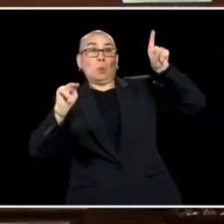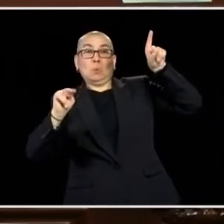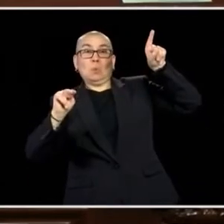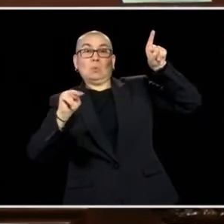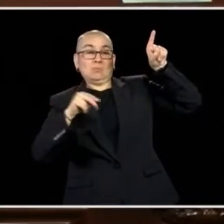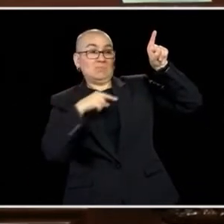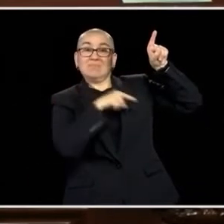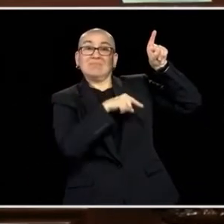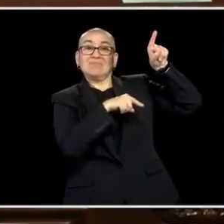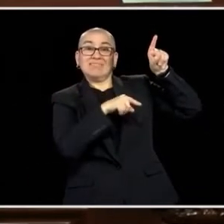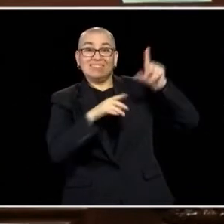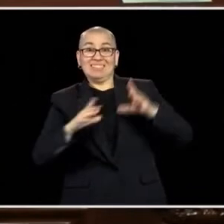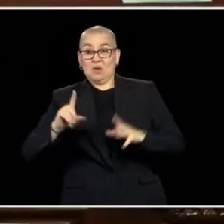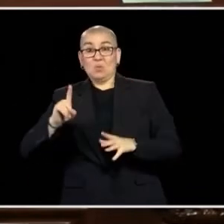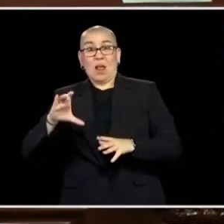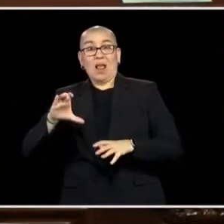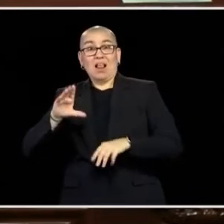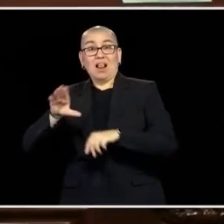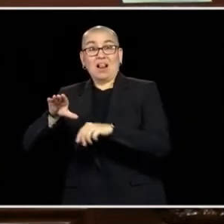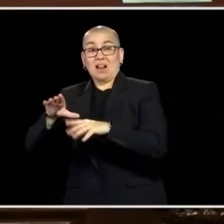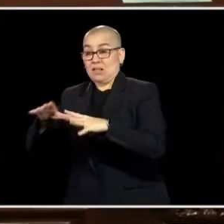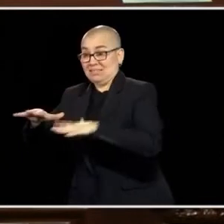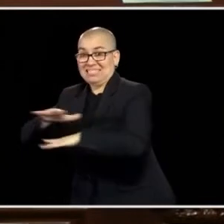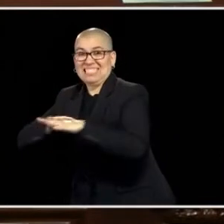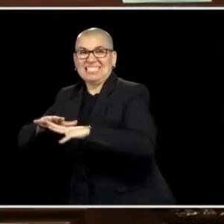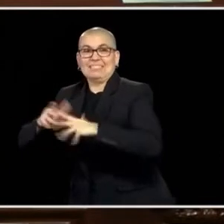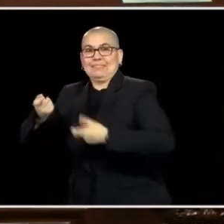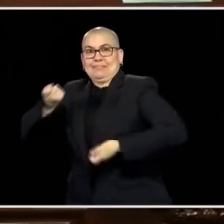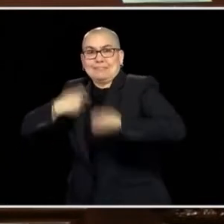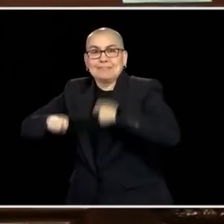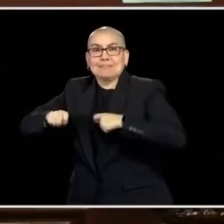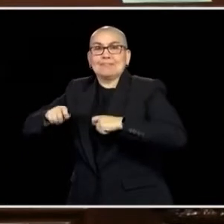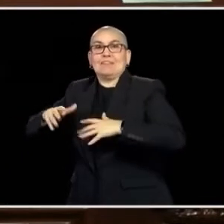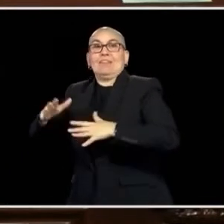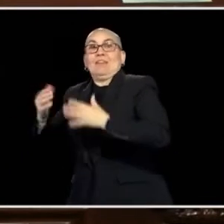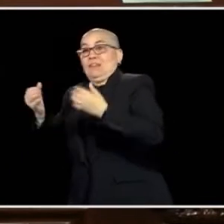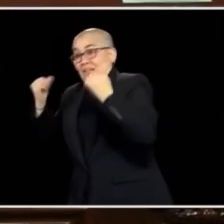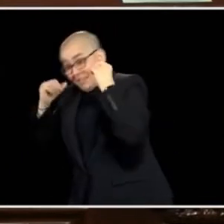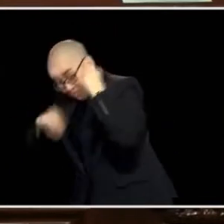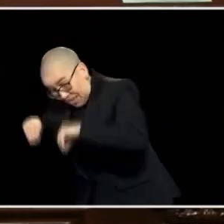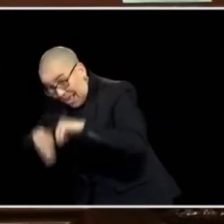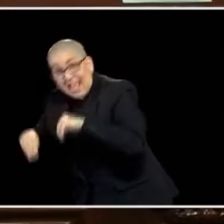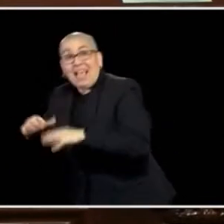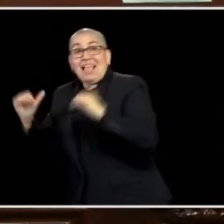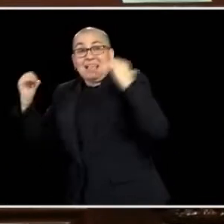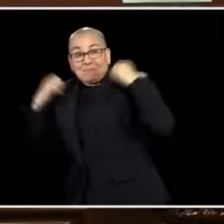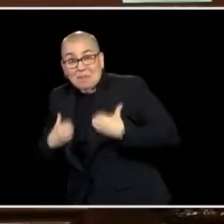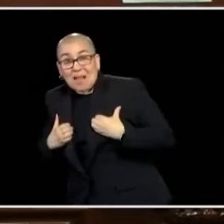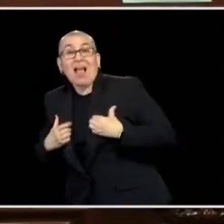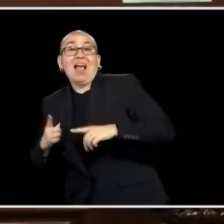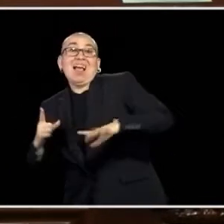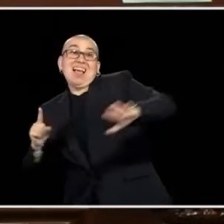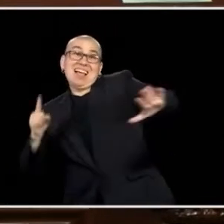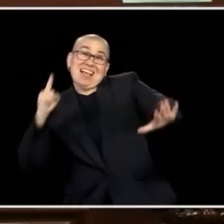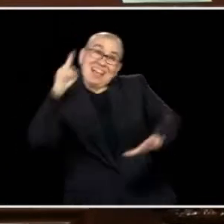THEY'LL PACK UMM THEIR GEAR, GO TO THE ARMORY, THEY'LL RECEIVE THEIR MISSION AND THEY WILL PROTECT HOMES, THEY WILL PROTECT LIVES, AND THEY WILL